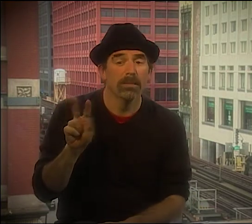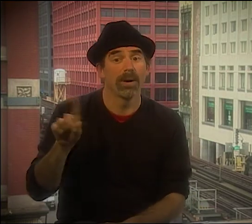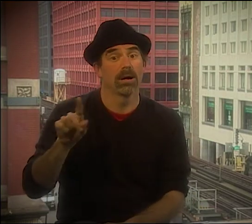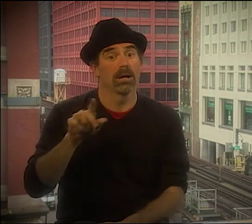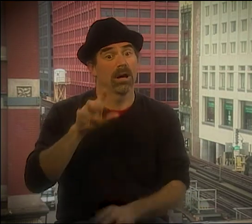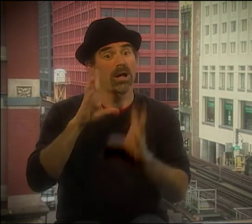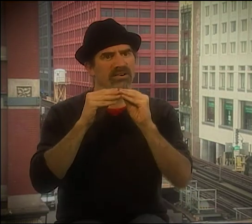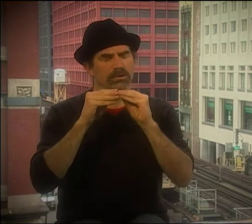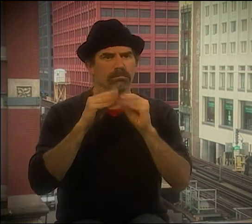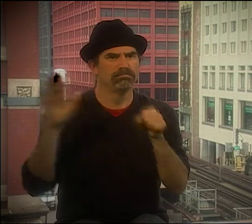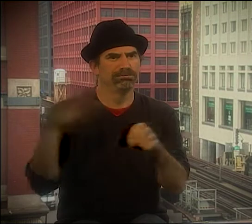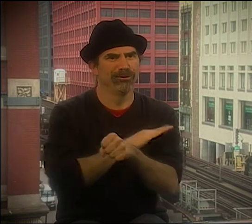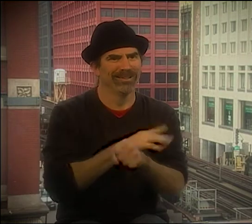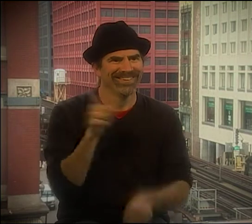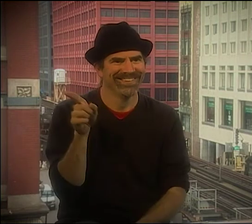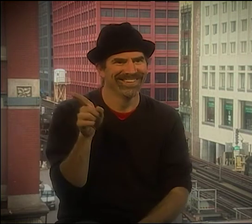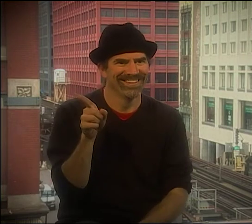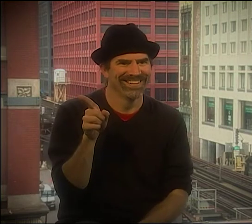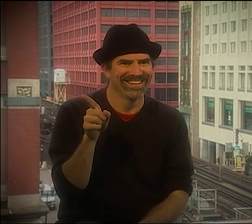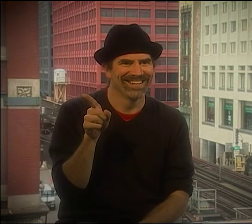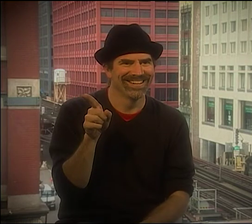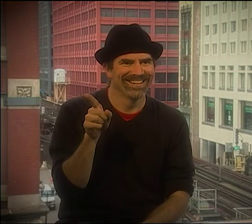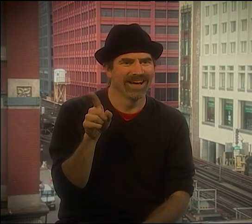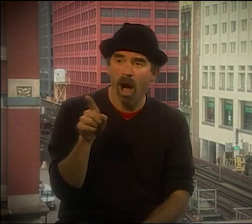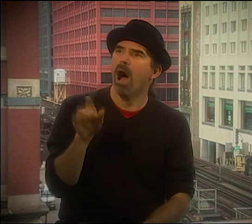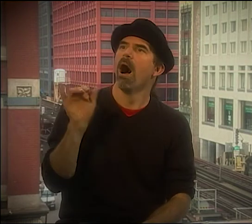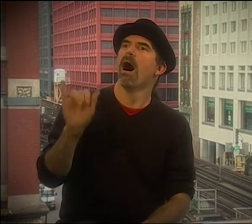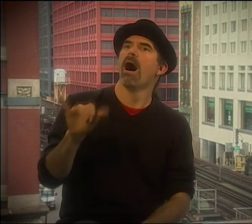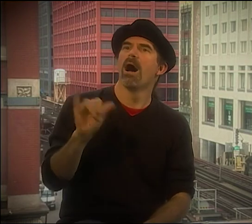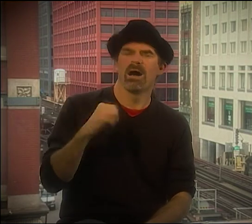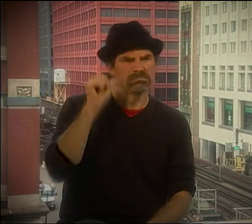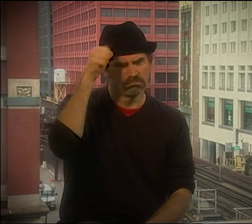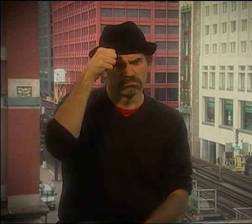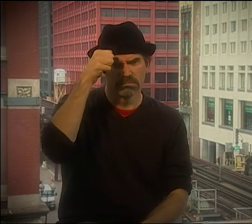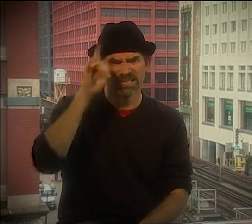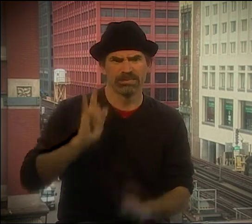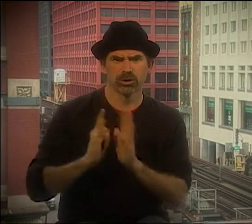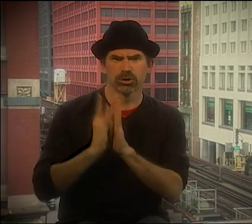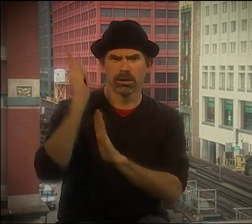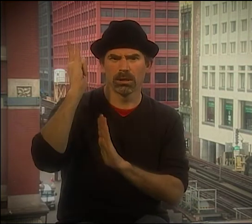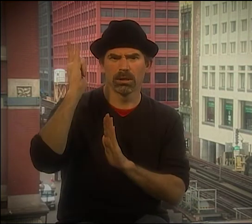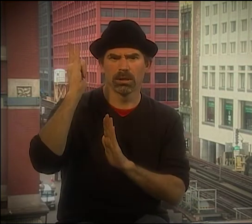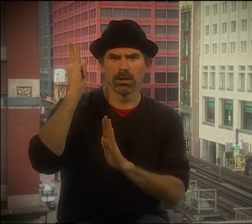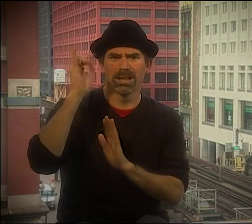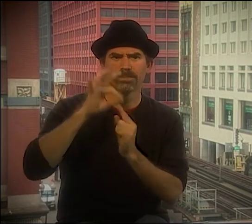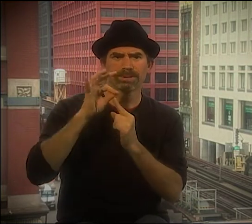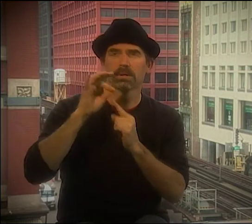AND WHEN I WATCHED HIS WORK, I WAS SO AMAZED BY IT. THEN AT THE CONFERENCE, I COULD SEE A WHOLE LOT OF HIS WORK.